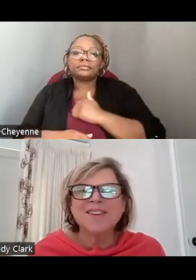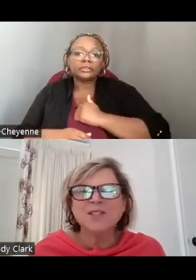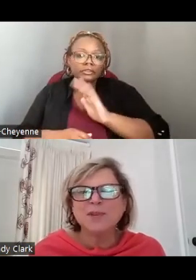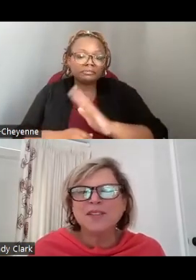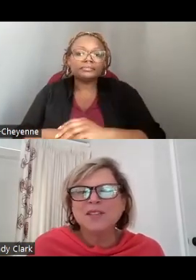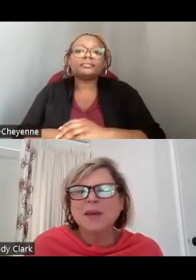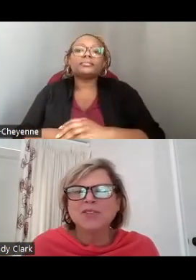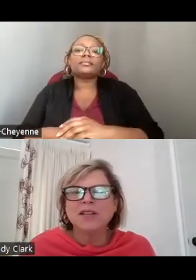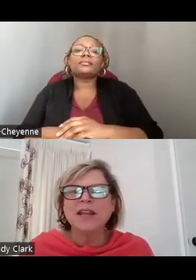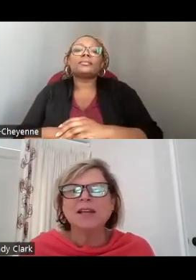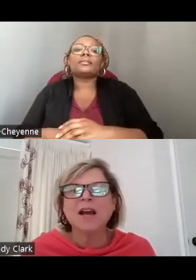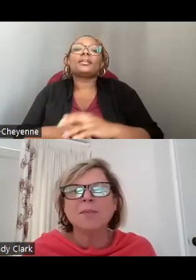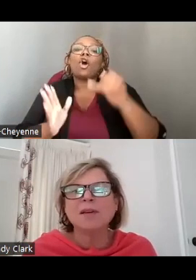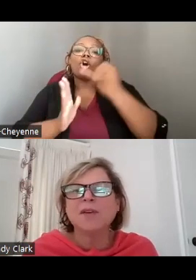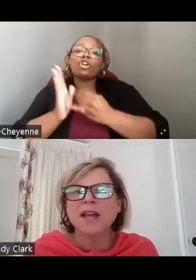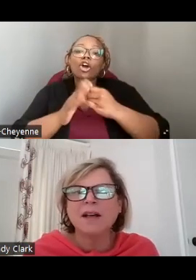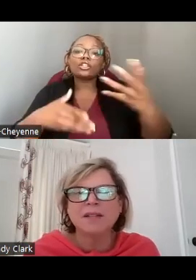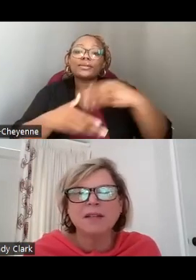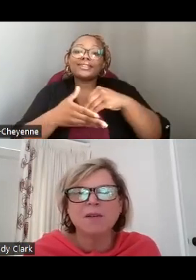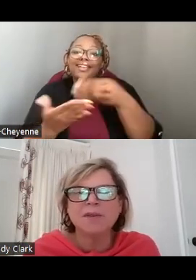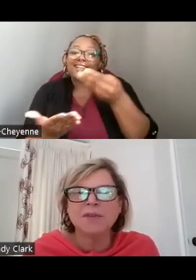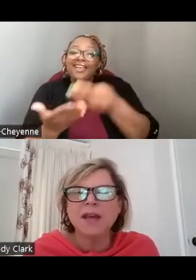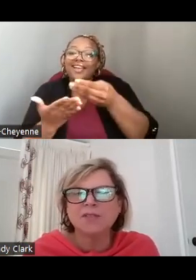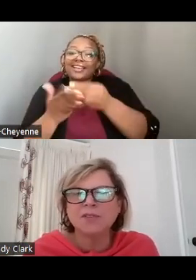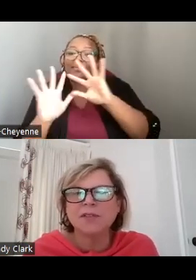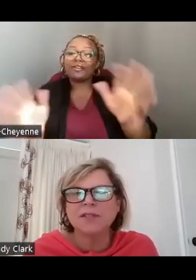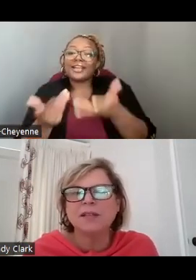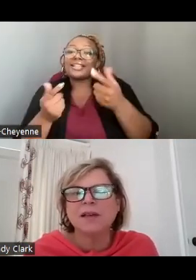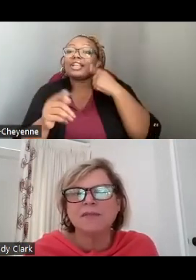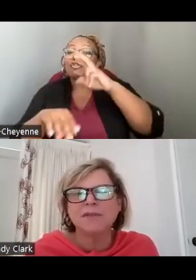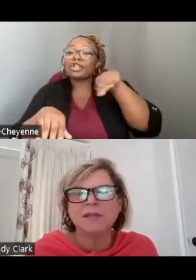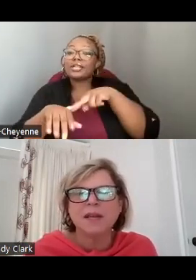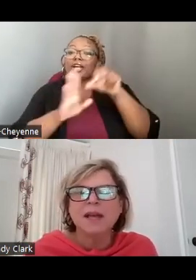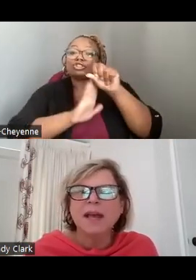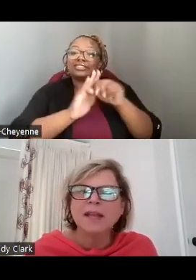ON ARTS PARTICIPATION AND ECONOMIC VITALITY ON BOTH THE NATIONAL AND STATE LEVELS AND